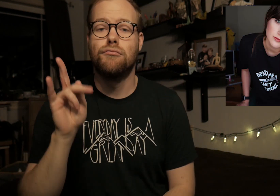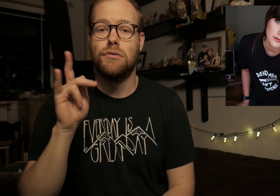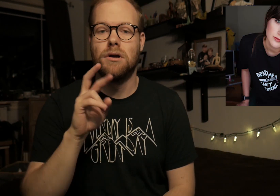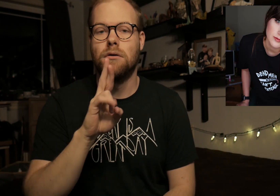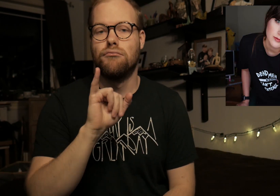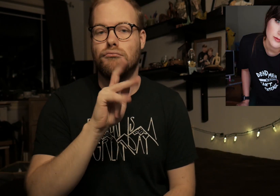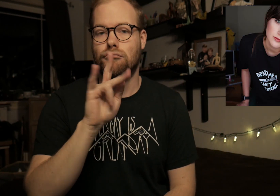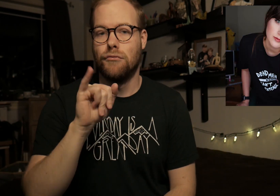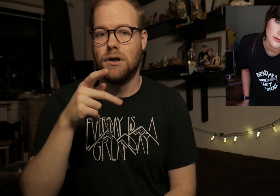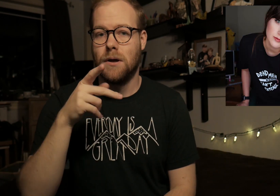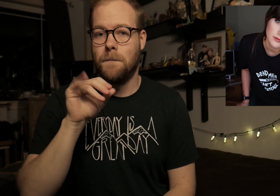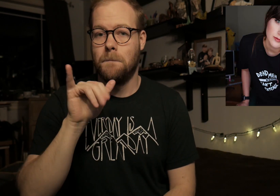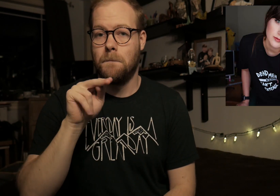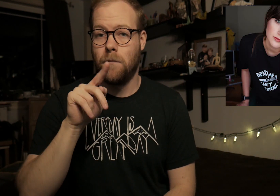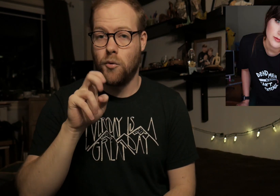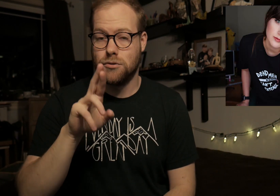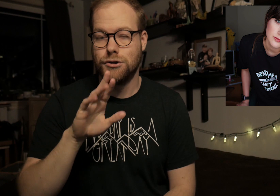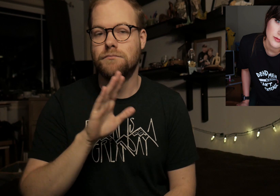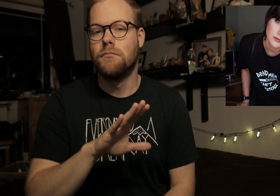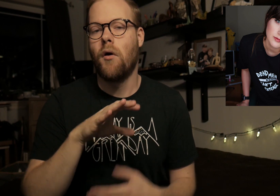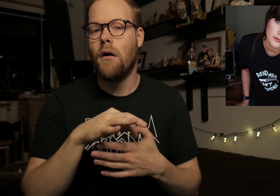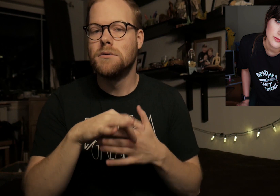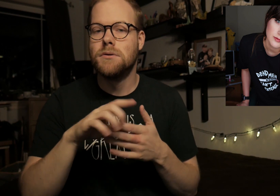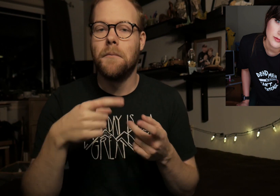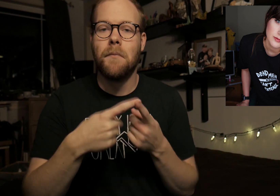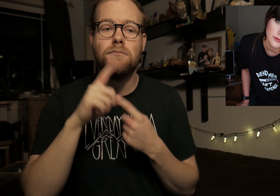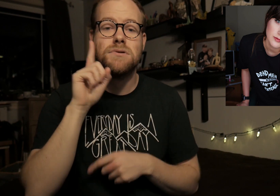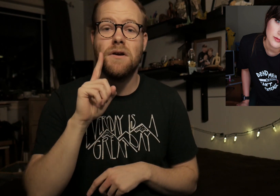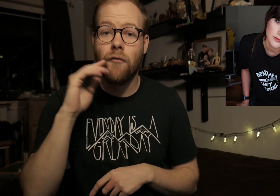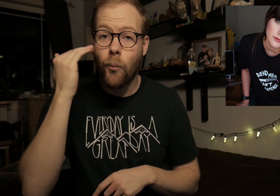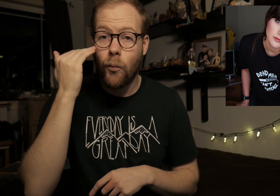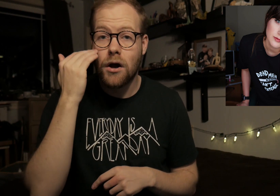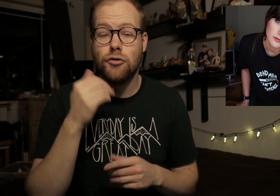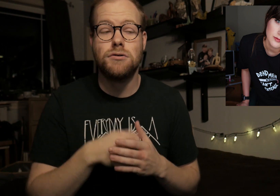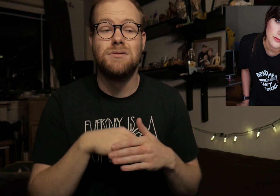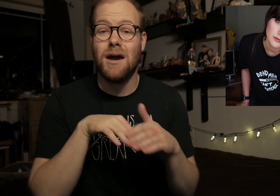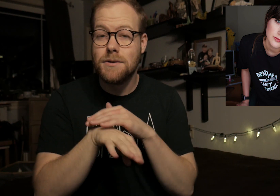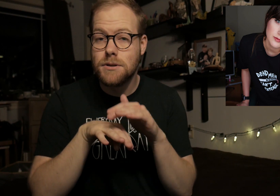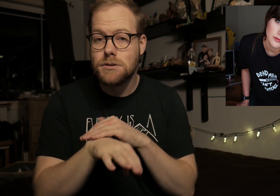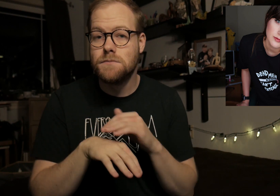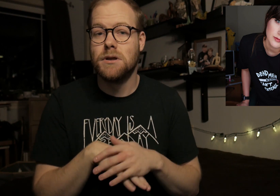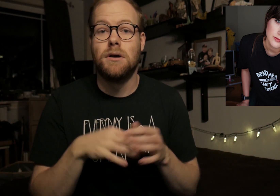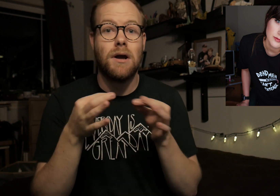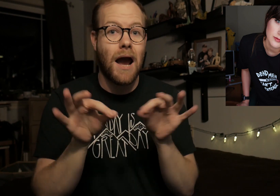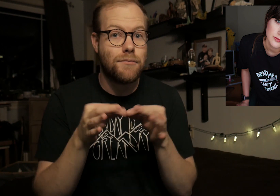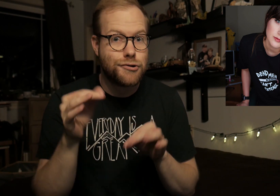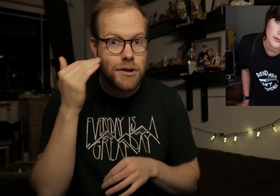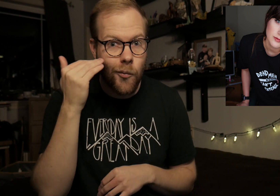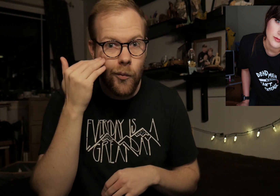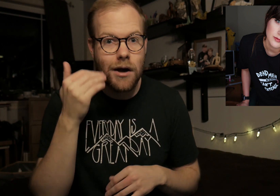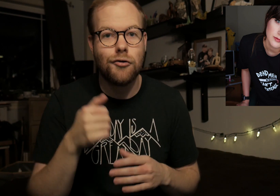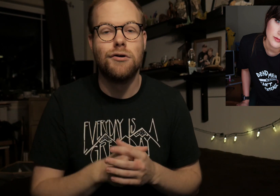Rikki Poynter. Her content is about deaf awareness, accessibility, captioning awareness,